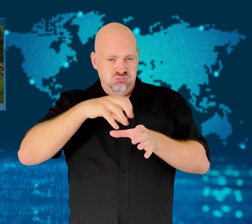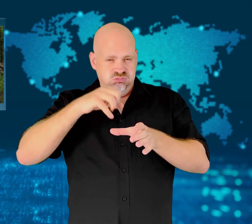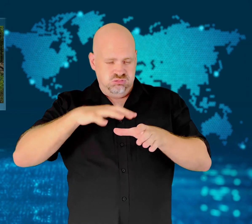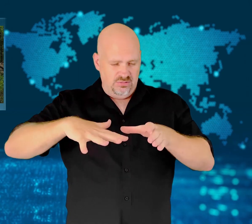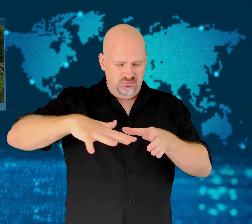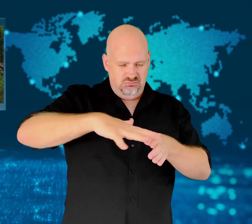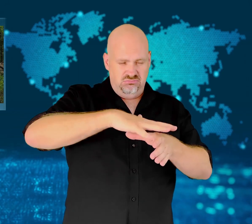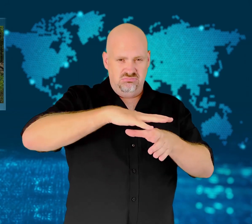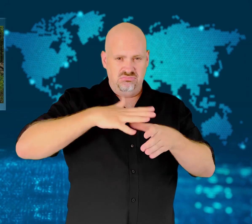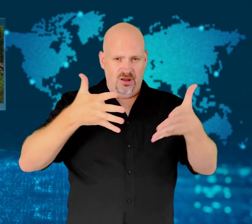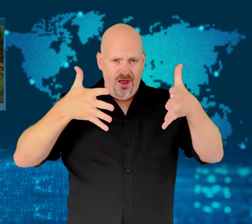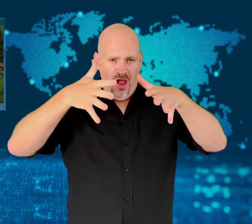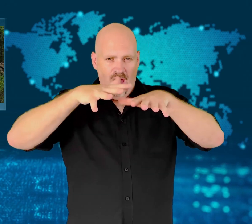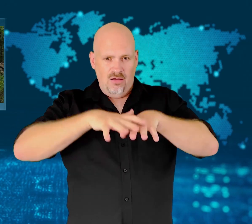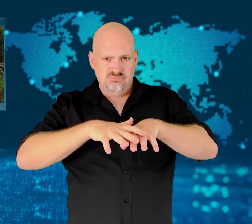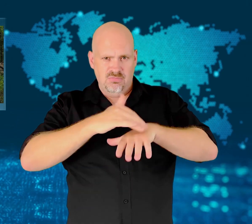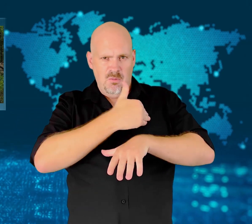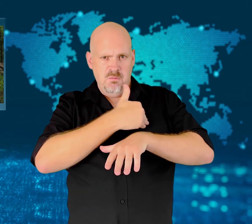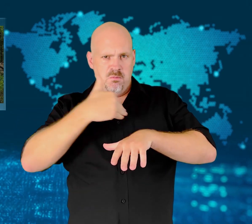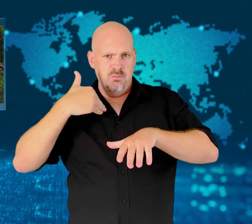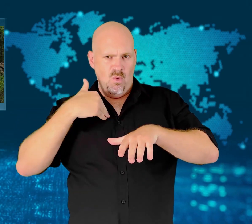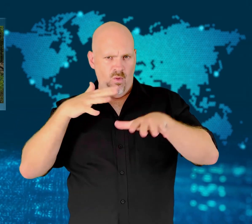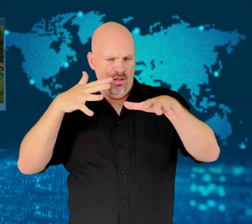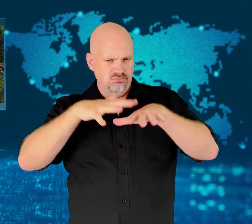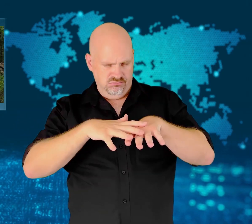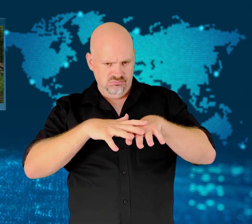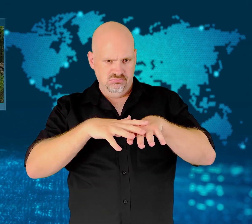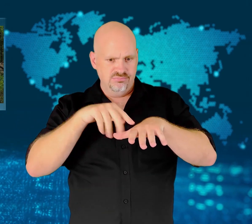in a mass grave in Poland.